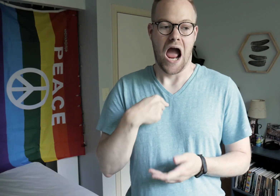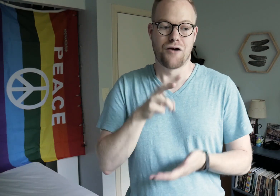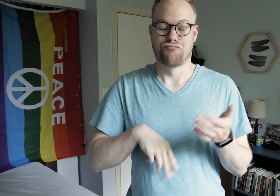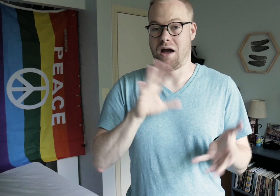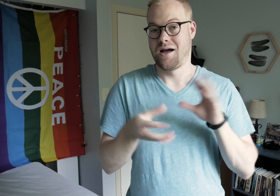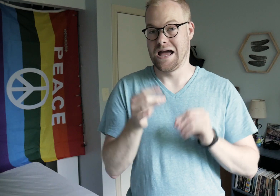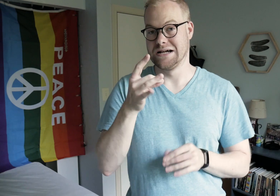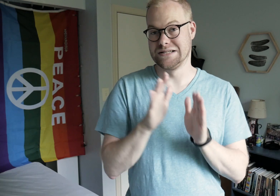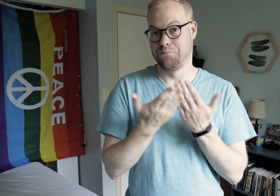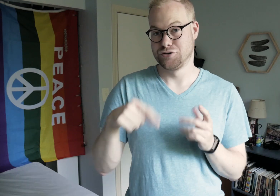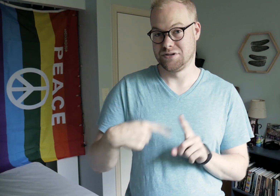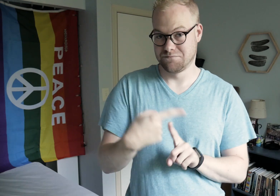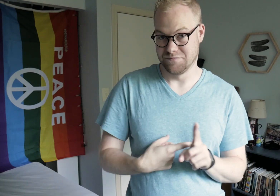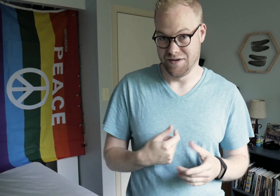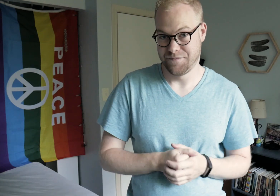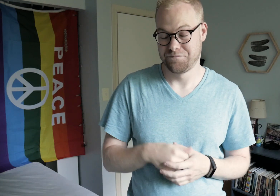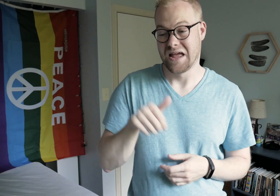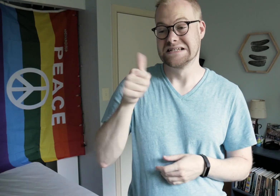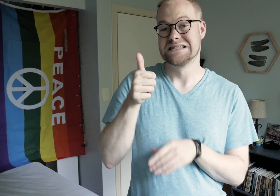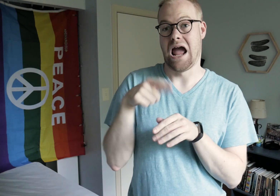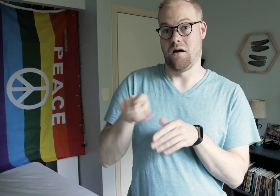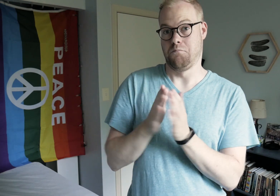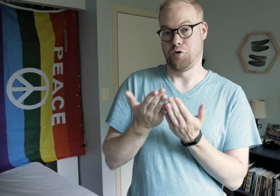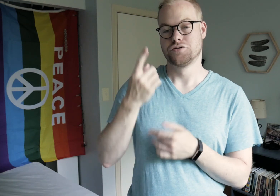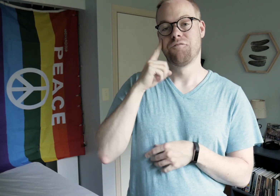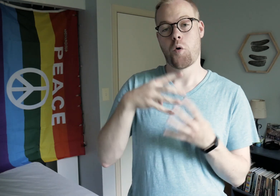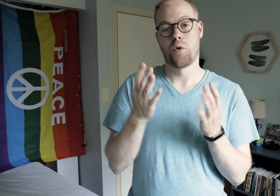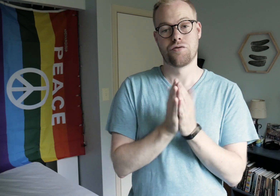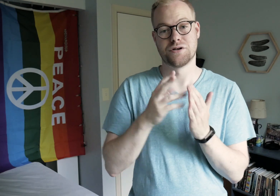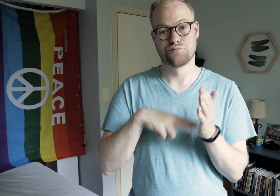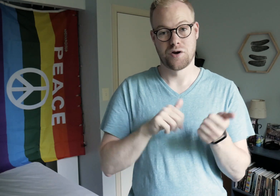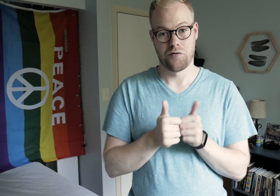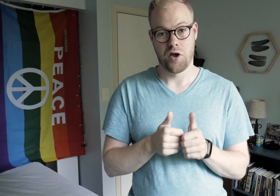I read 18 books this month, and ten of those were for the Queer Lit Readathon.